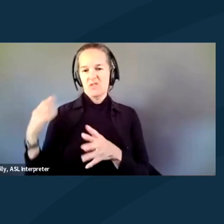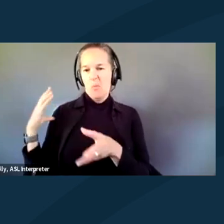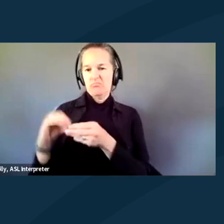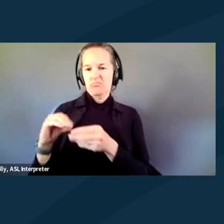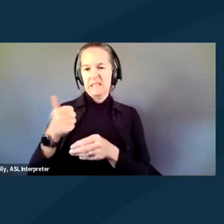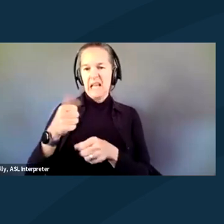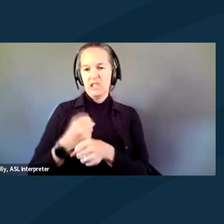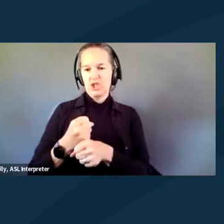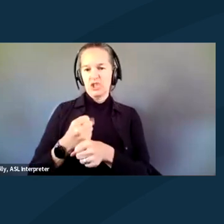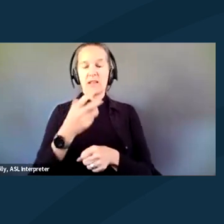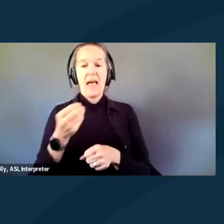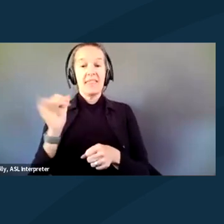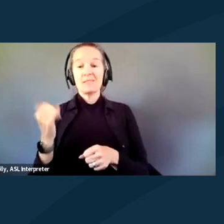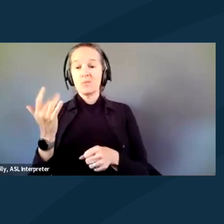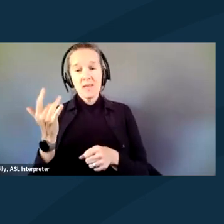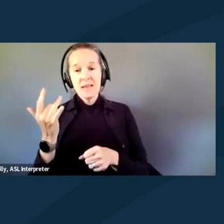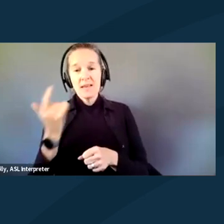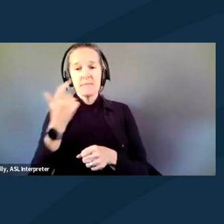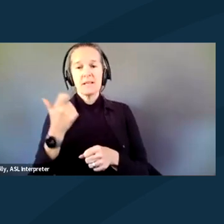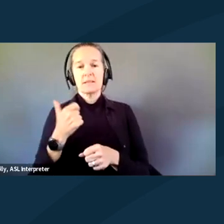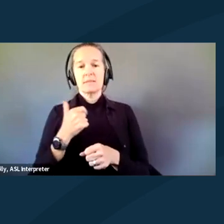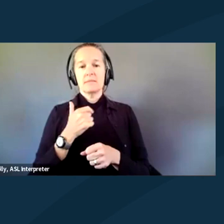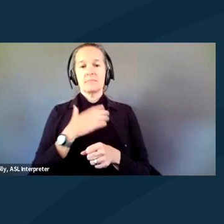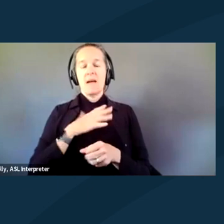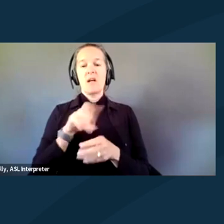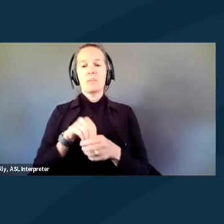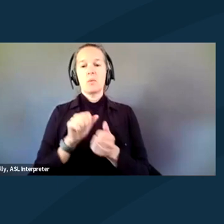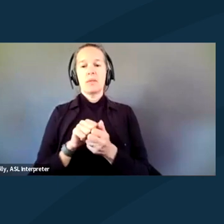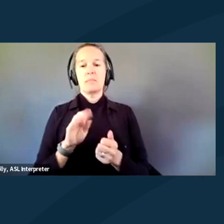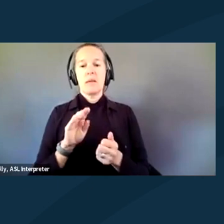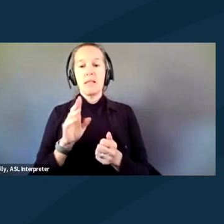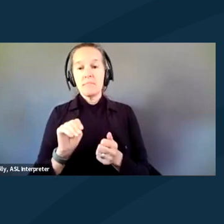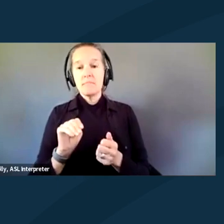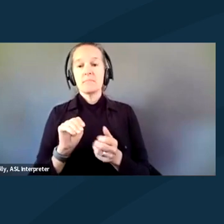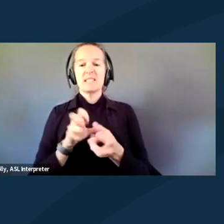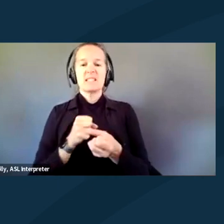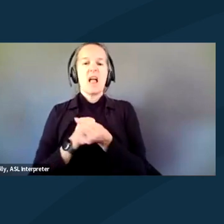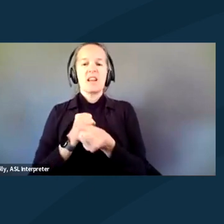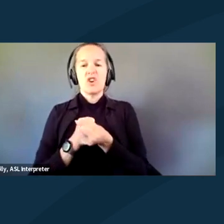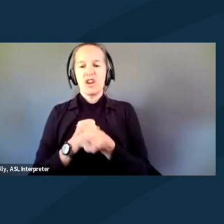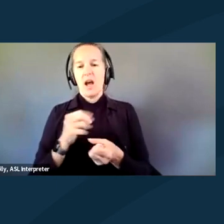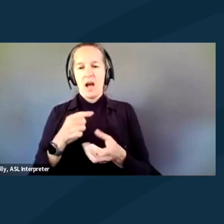And that's been due to my involvement with the Atlanta Solidarity Fund, supporting the cop city protestors.